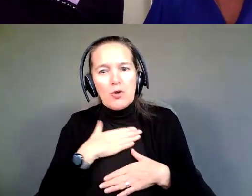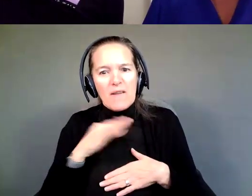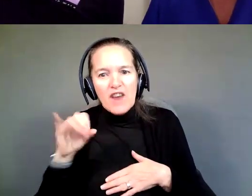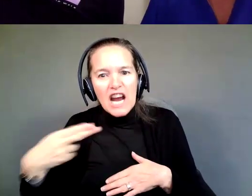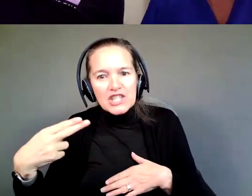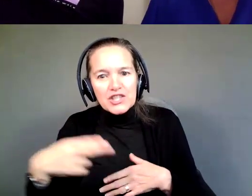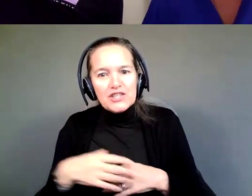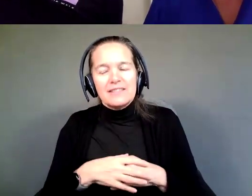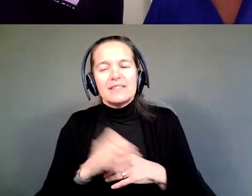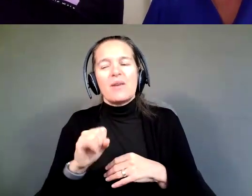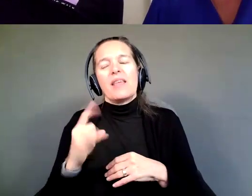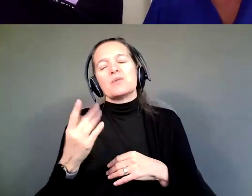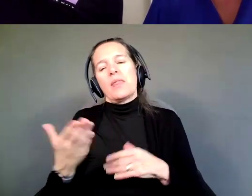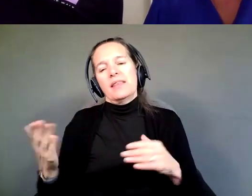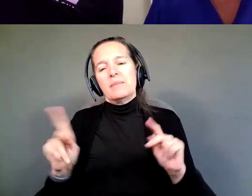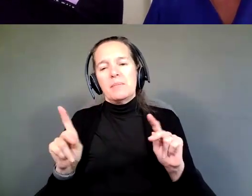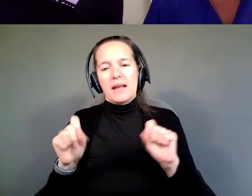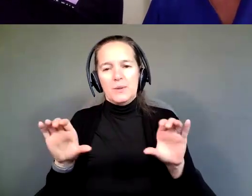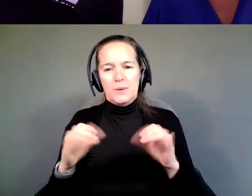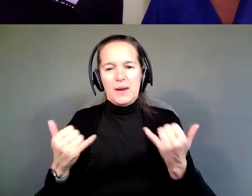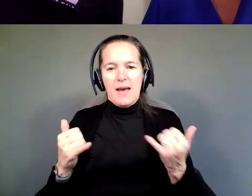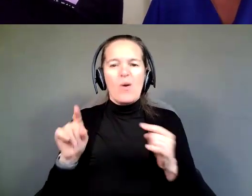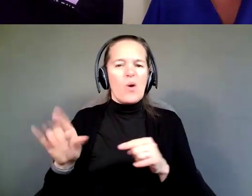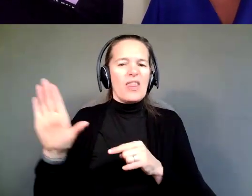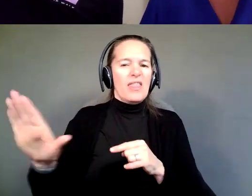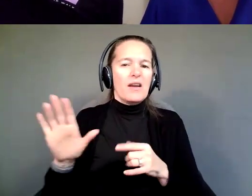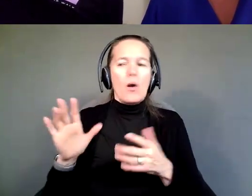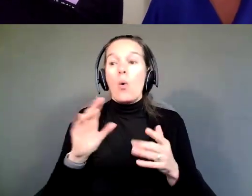But that's the one thing they can do right now, go to our Facebook page and like us and